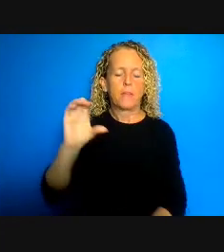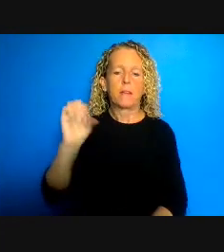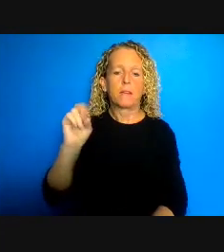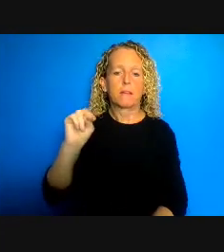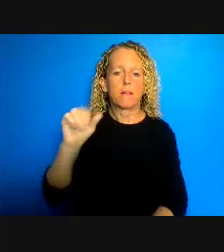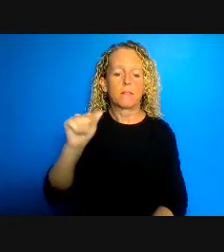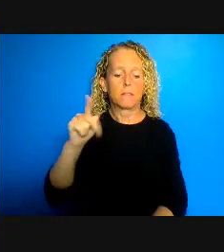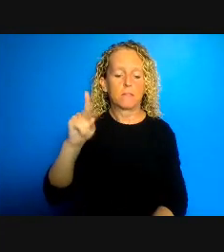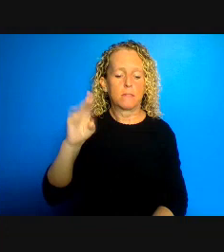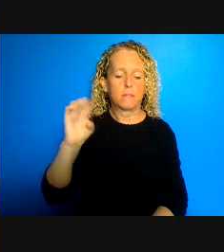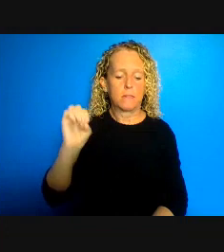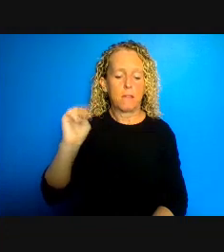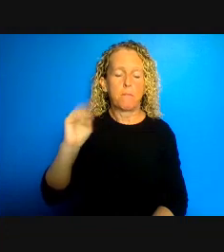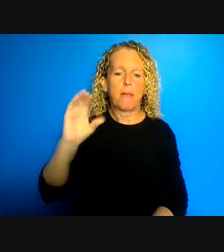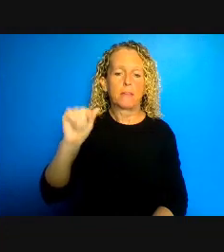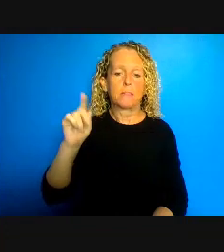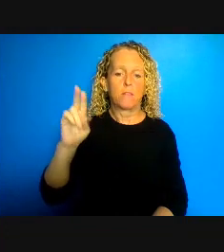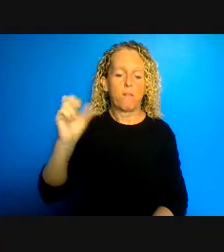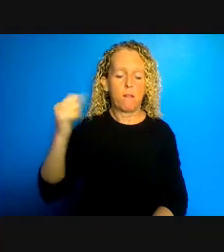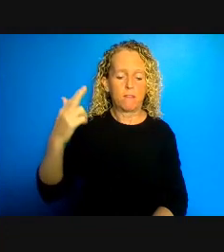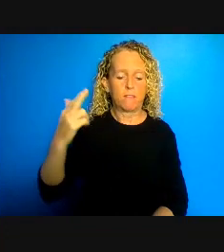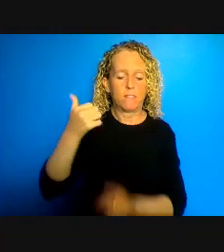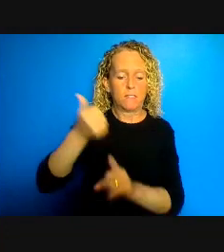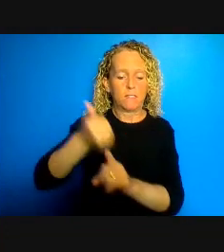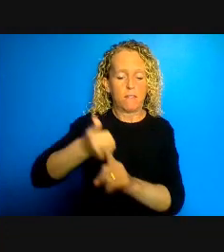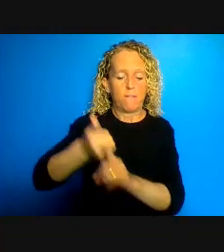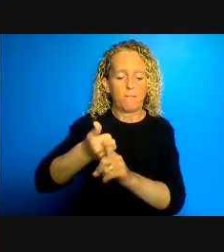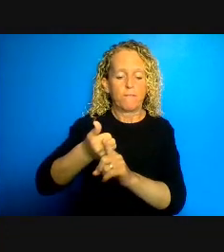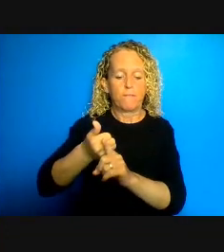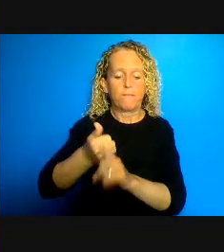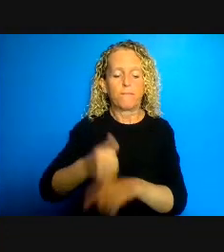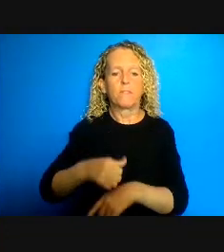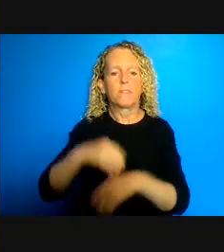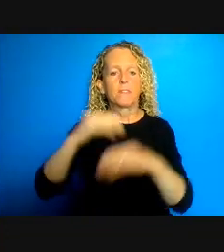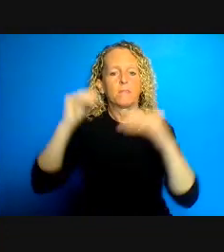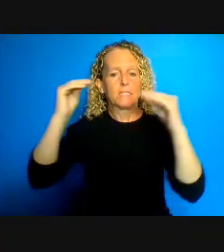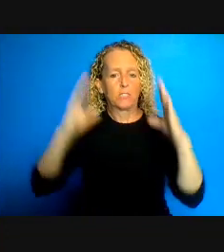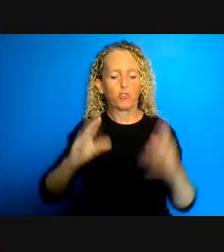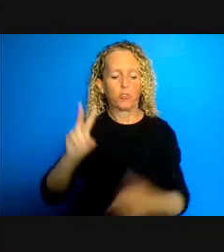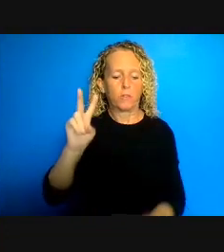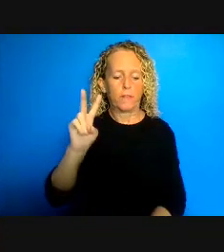law and member of the Dalhousie's Health Law Institute will speak to the impact